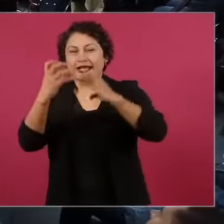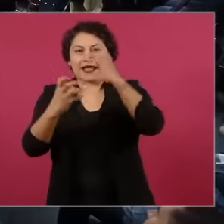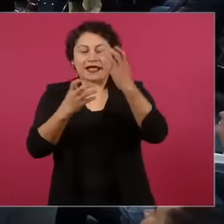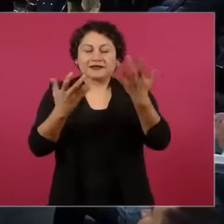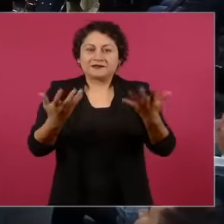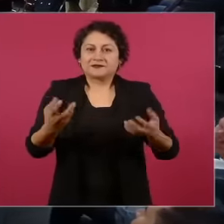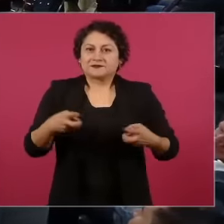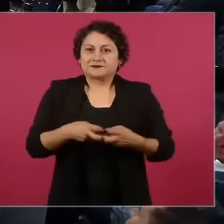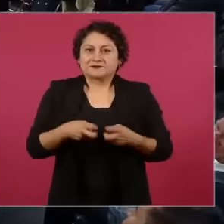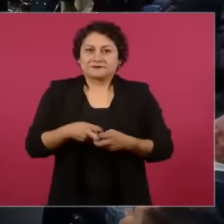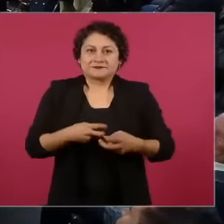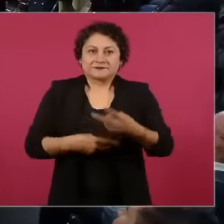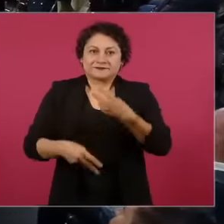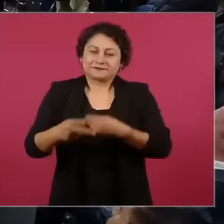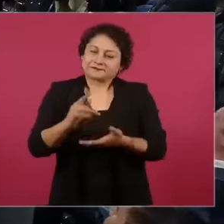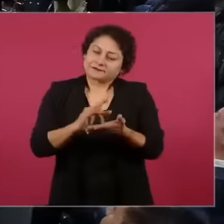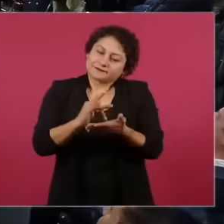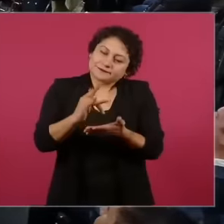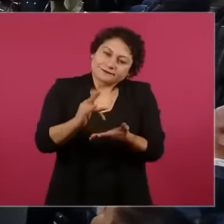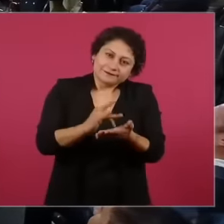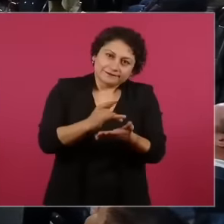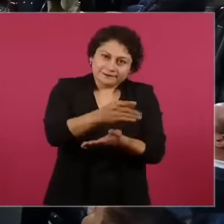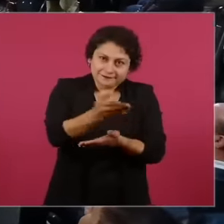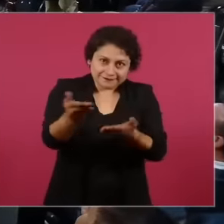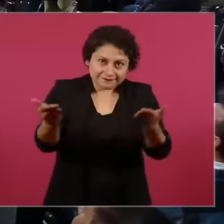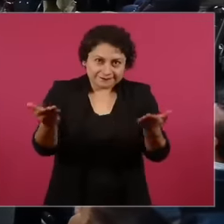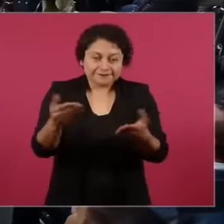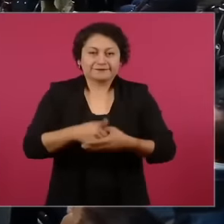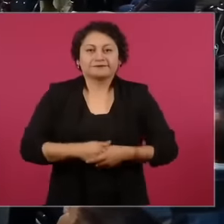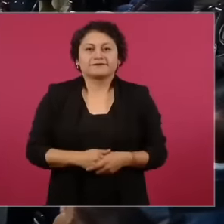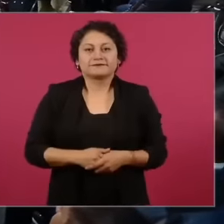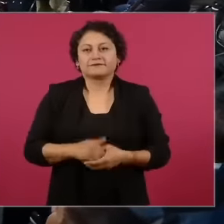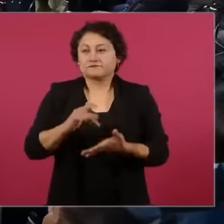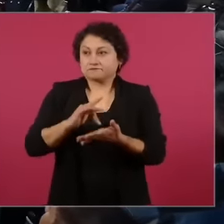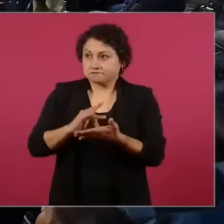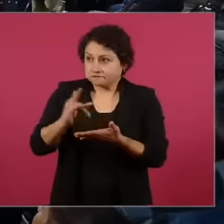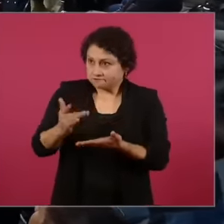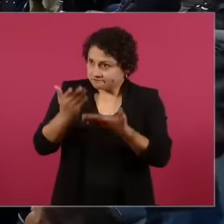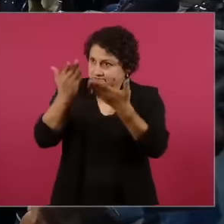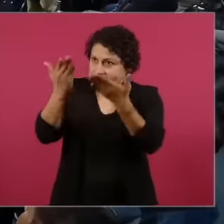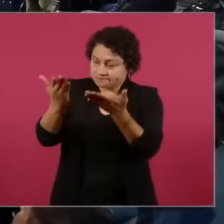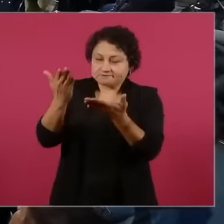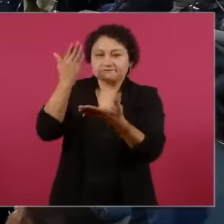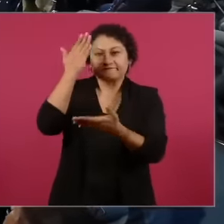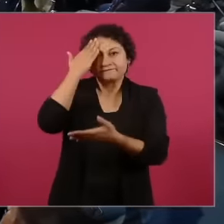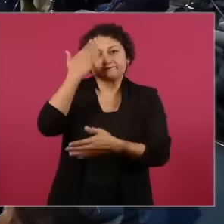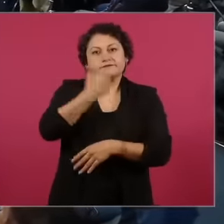colleagues but above all thank you president for opening up the doors of